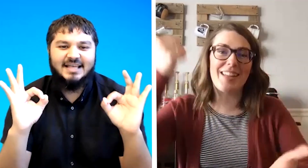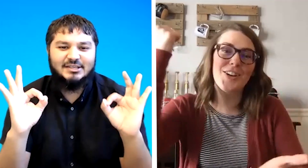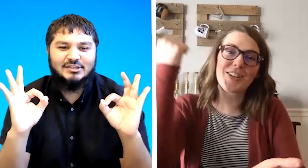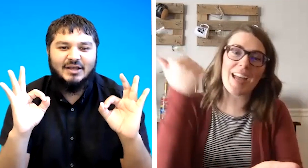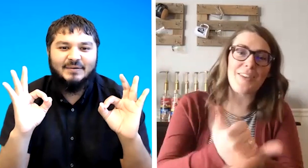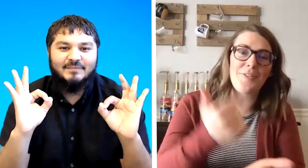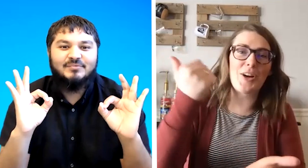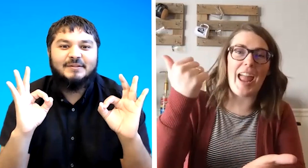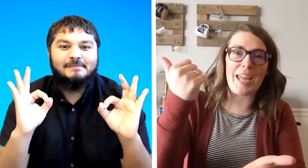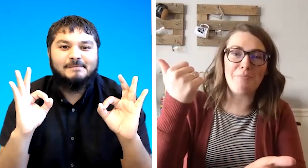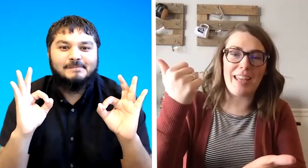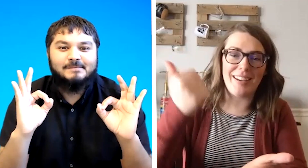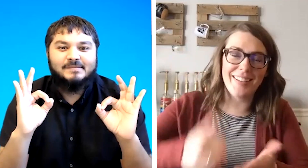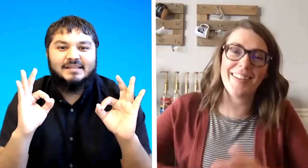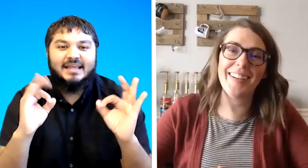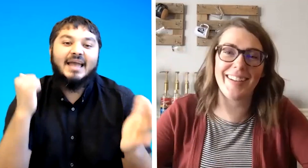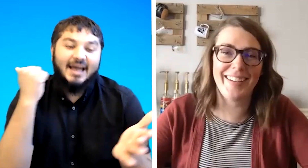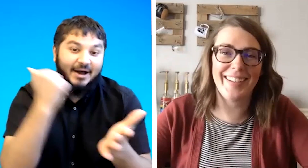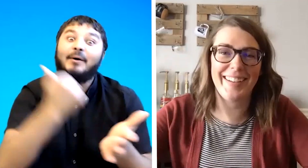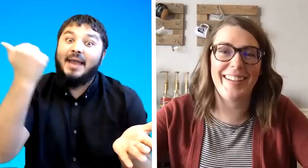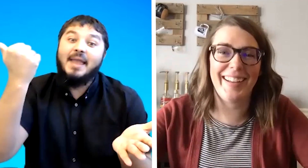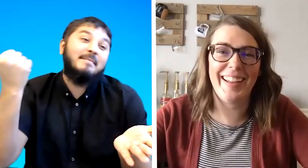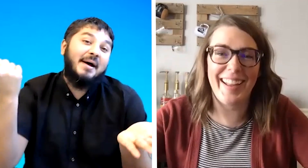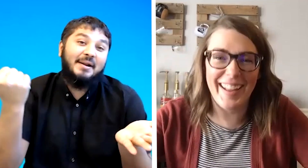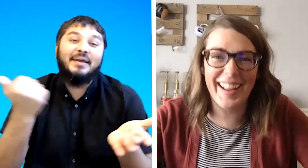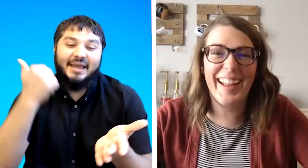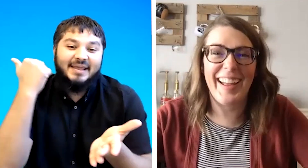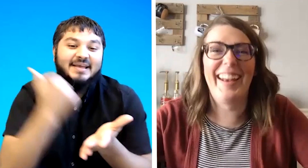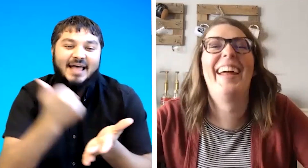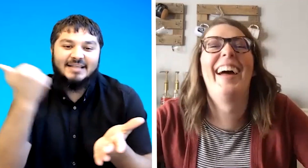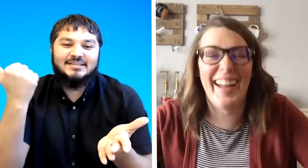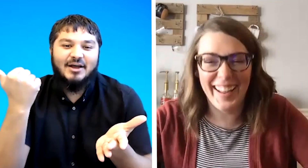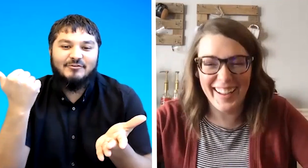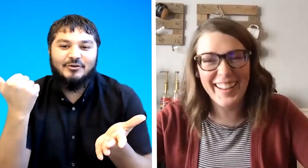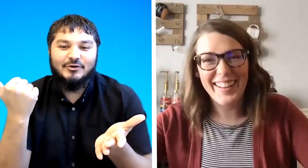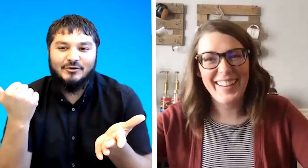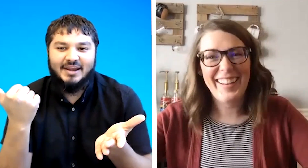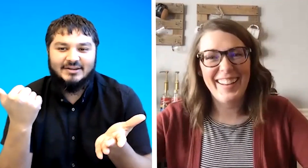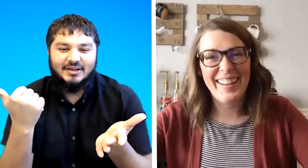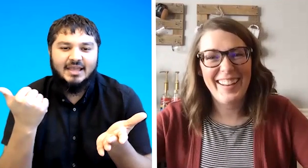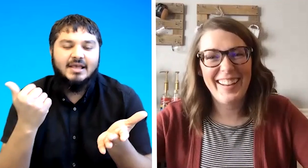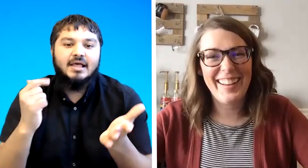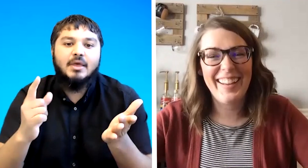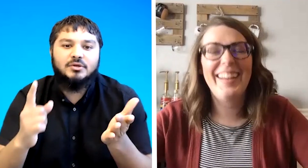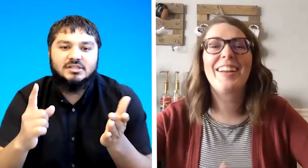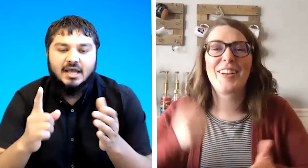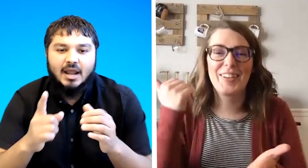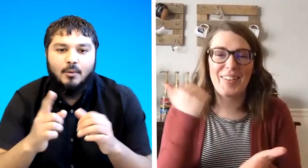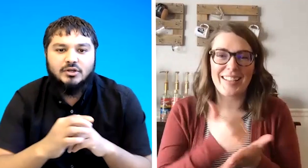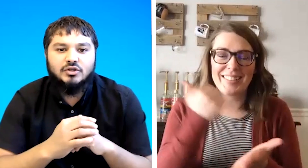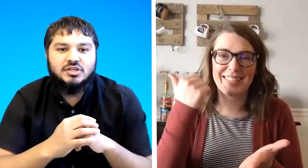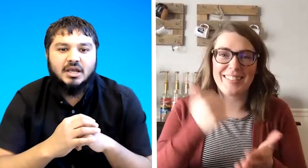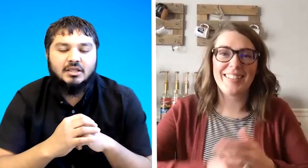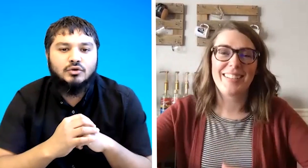our sign for amen oh amen okay that's the sign for great okay there was a sign i wanted to check you